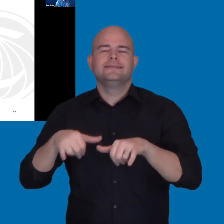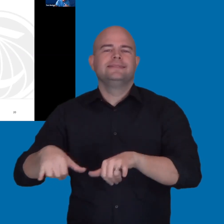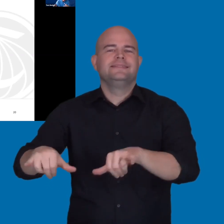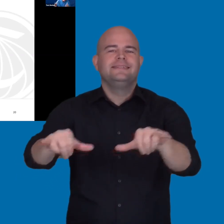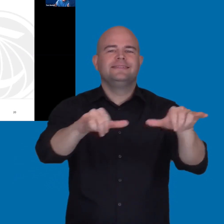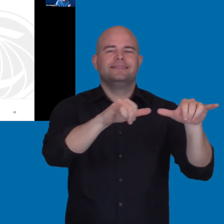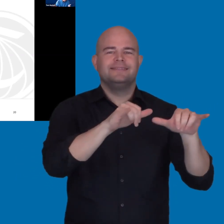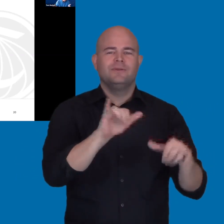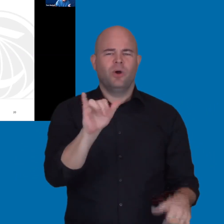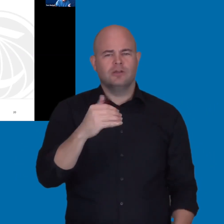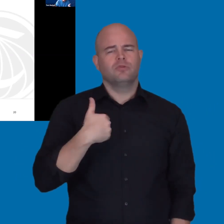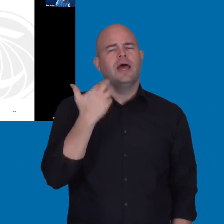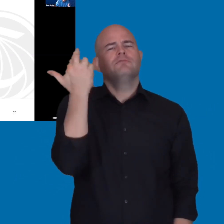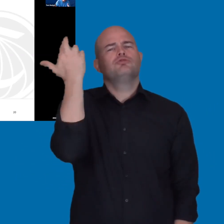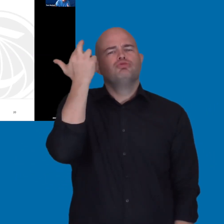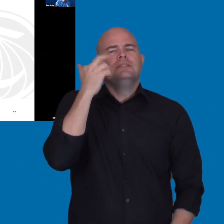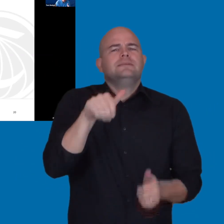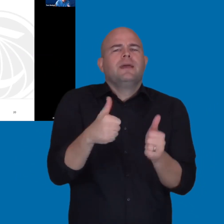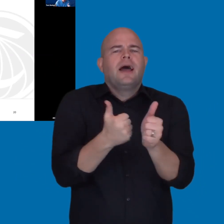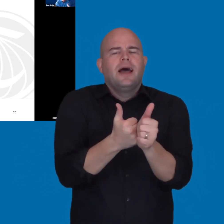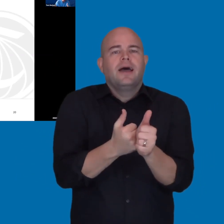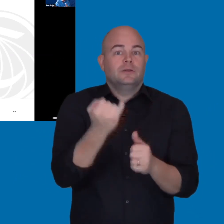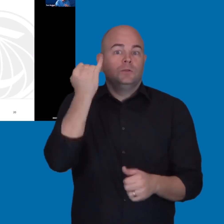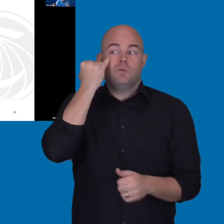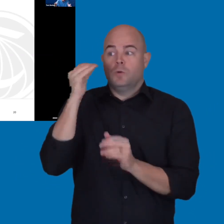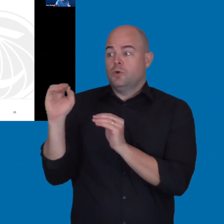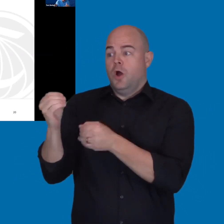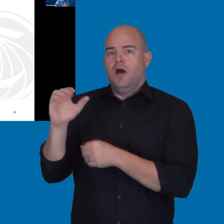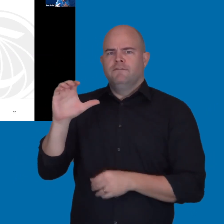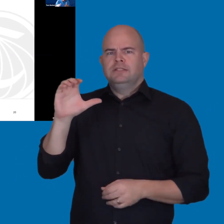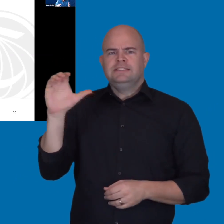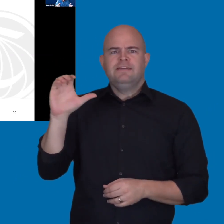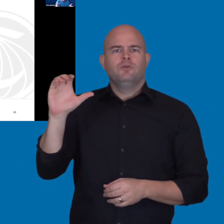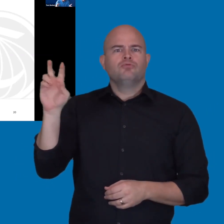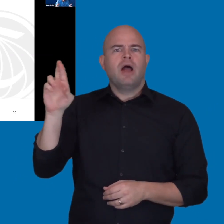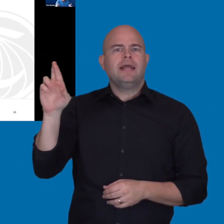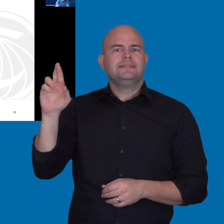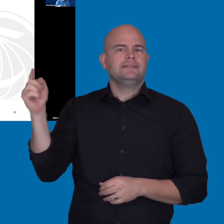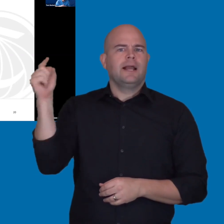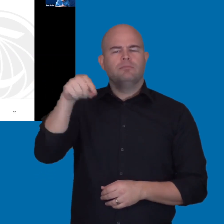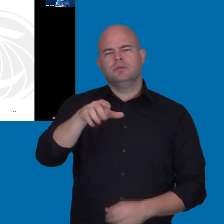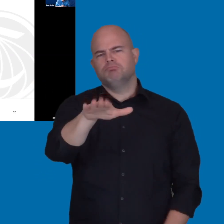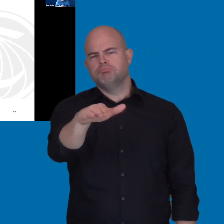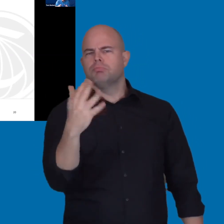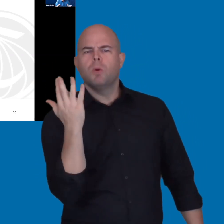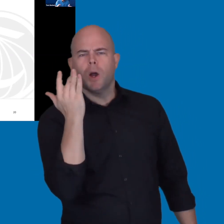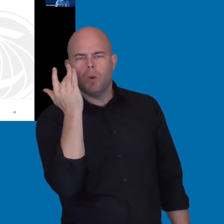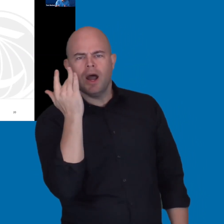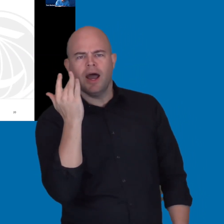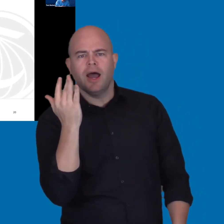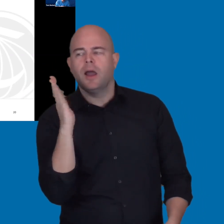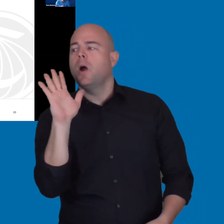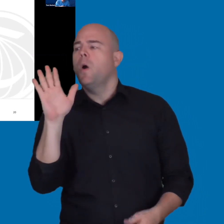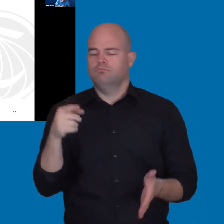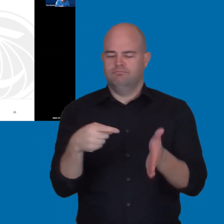You could explain it to, say, someone from Office for Civil Rights. Well, why do you do what you do based upon the different impact levels?